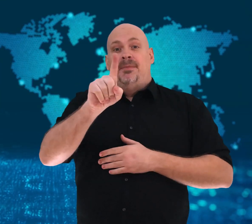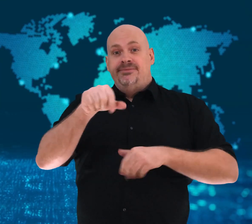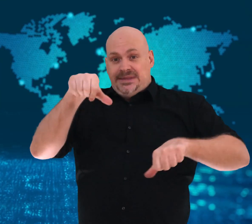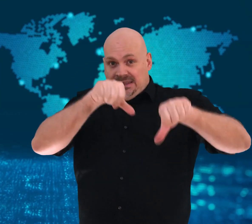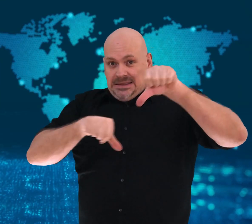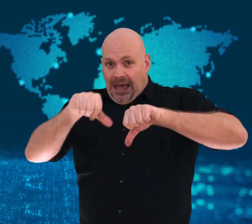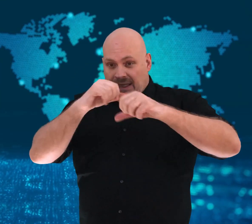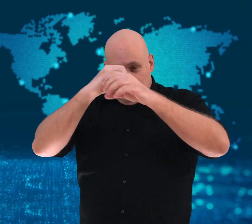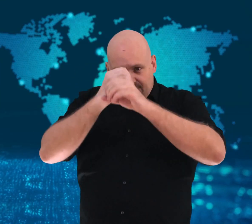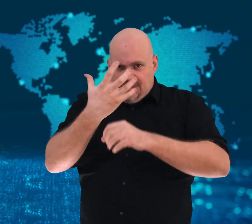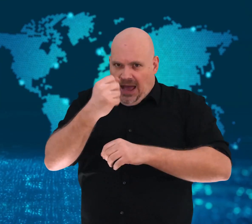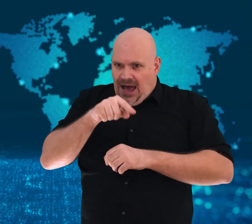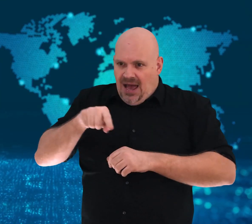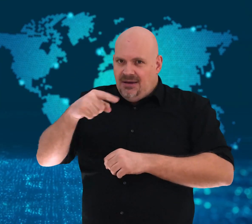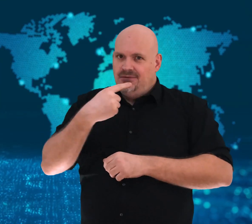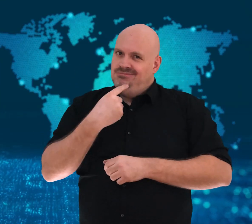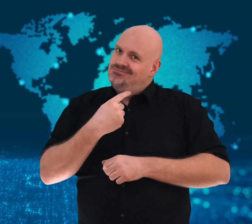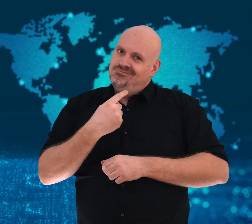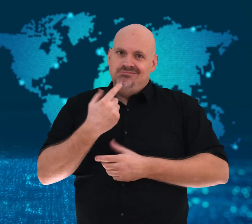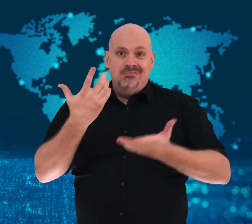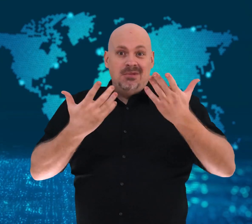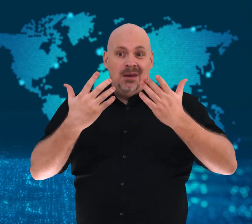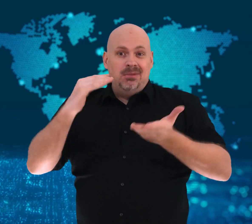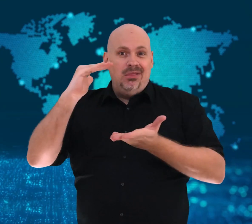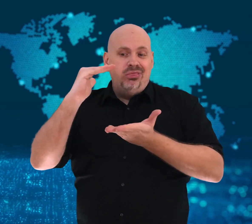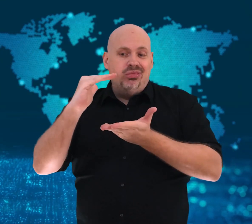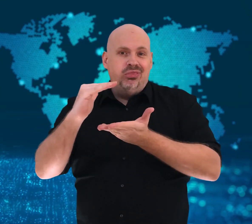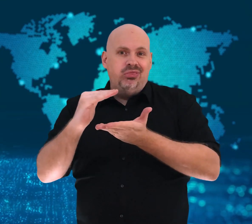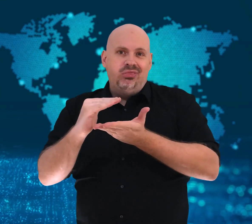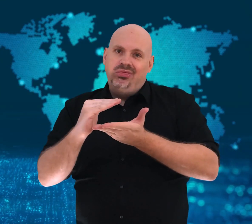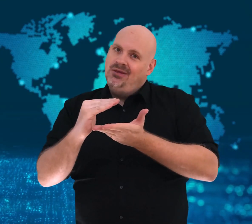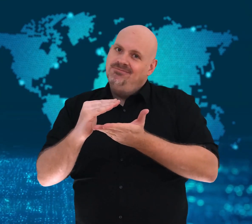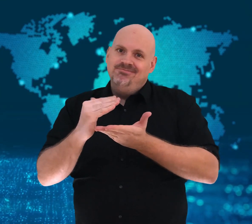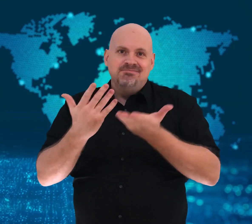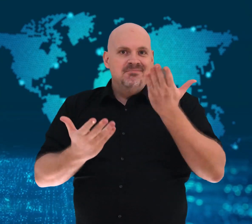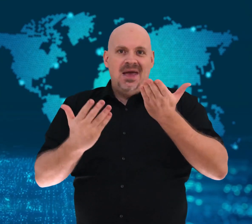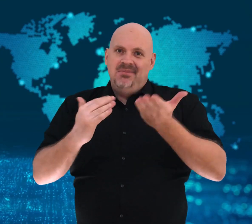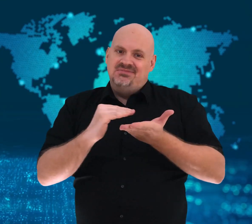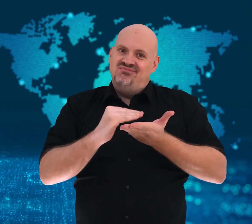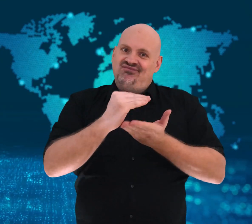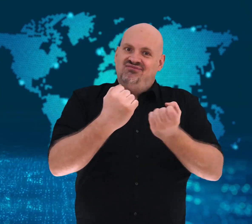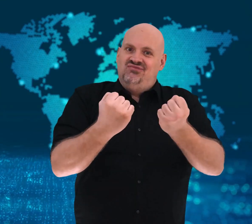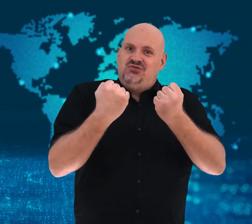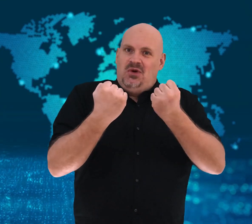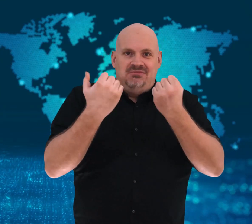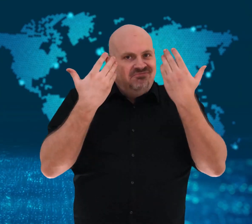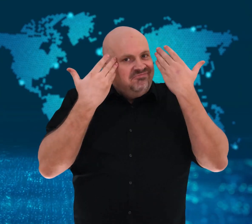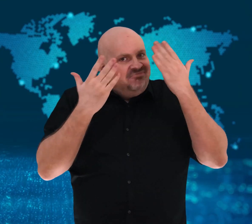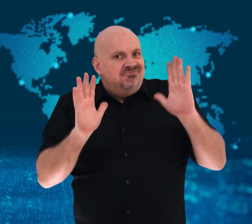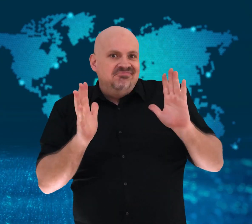but many scientists say this may not be the case.